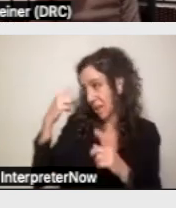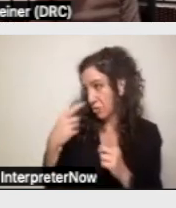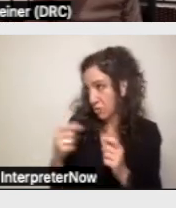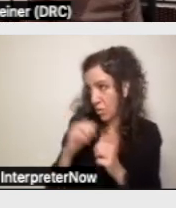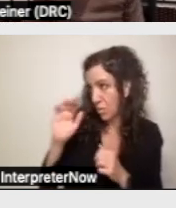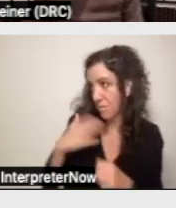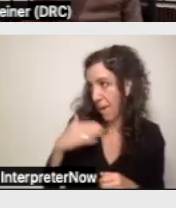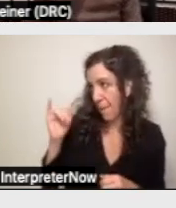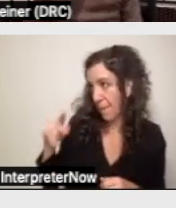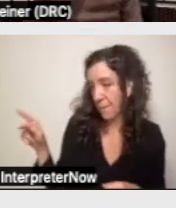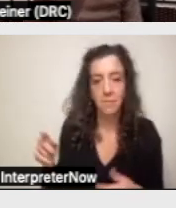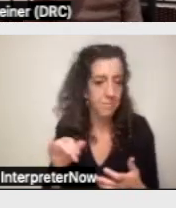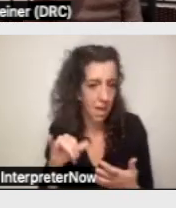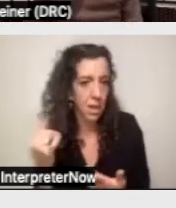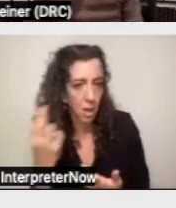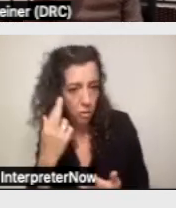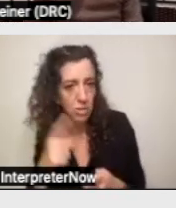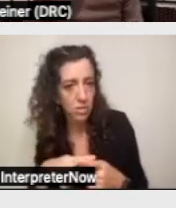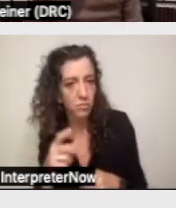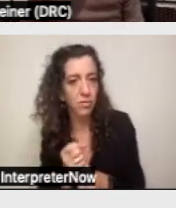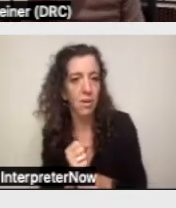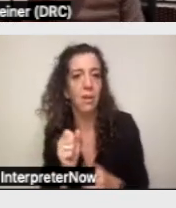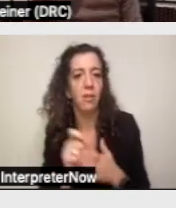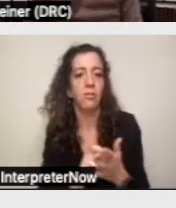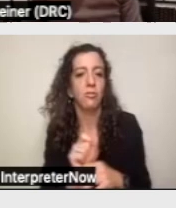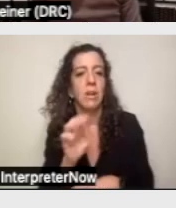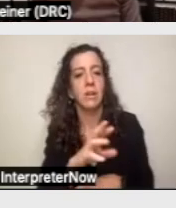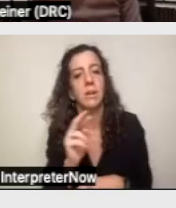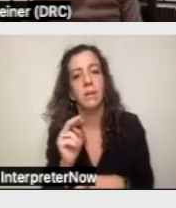that's another circumstance where the regional center needs to give that notice of action.